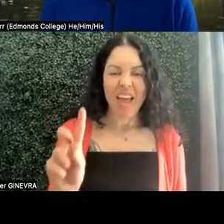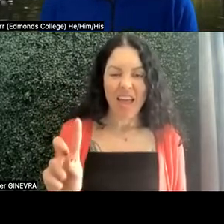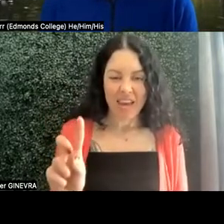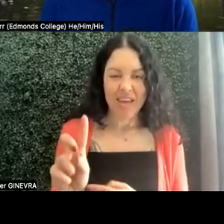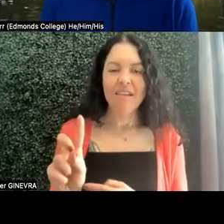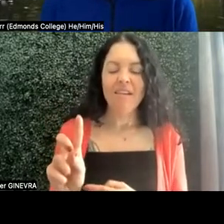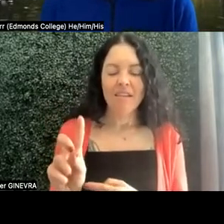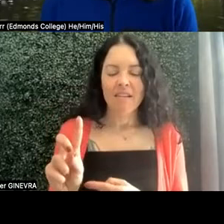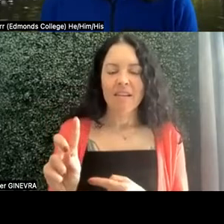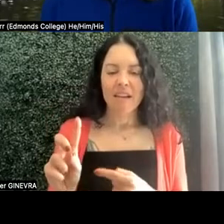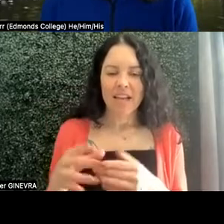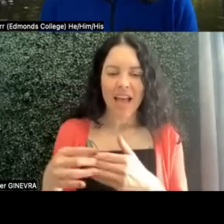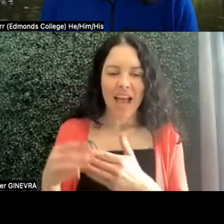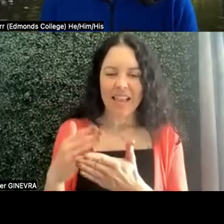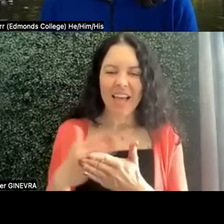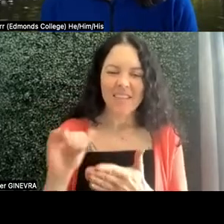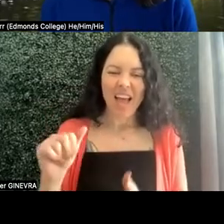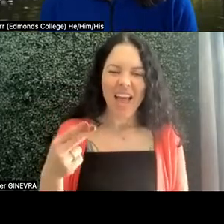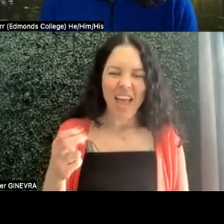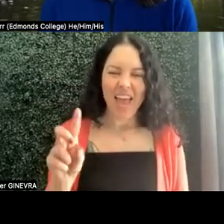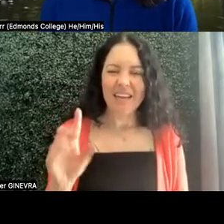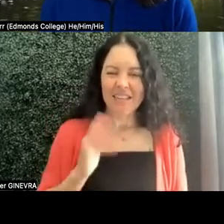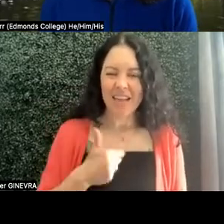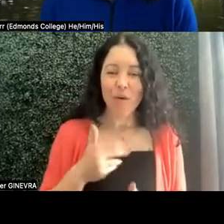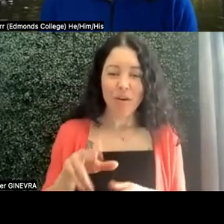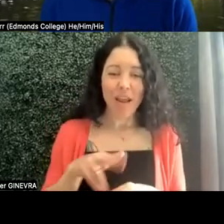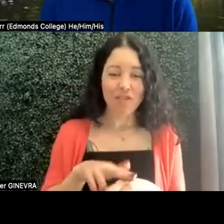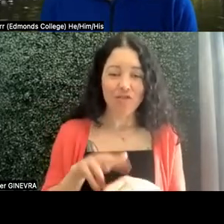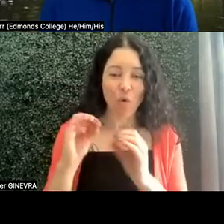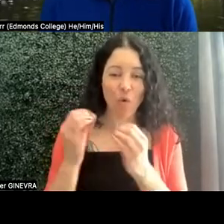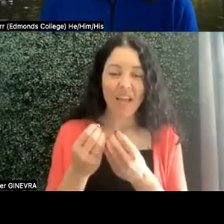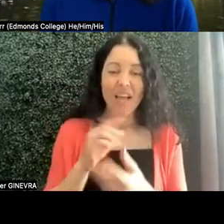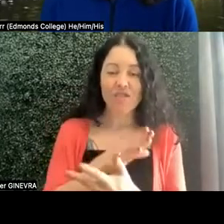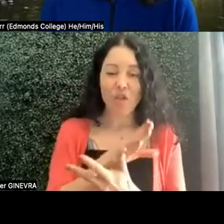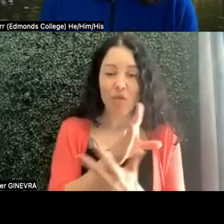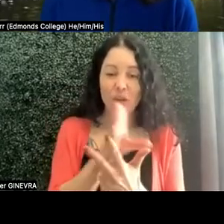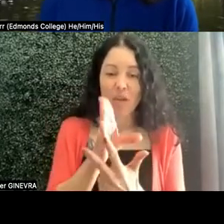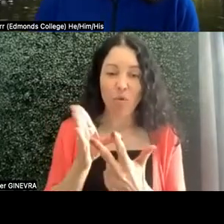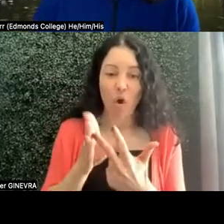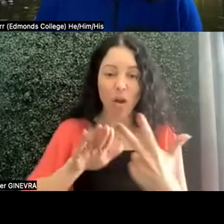national organization, and it's a three pronged approach to determining whether a student qualifies,